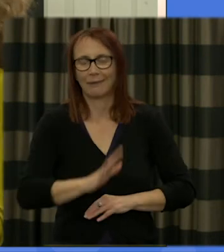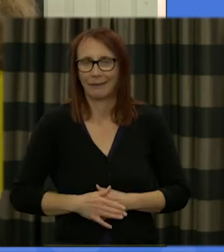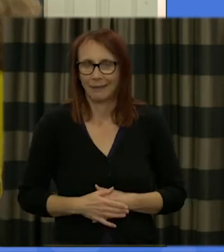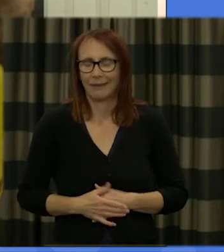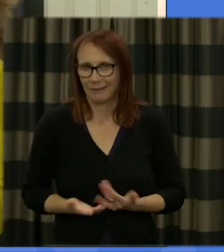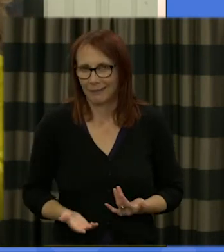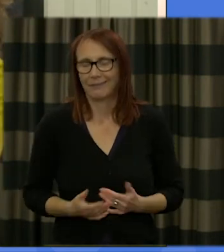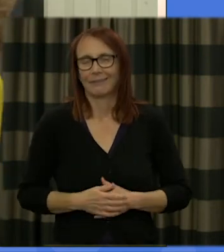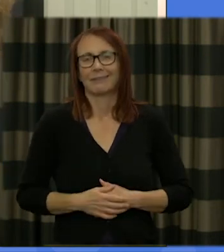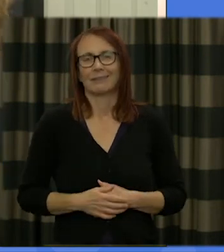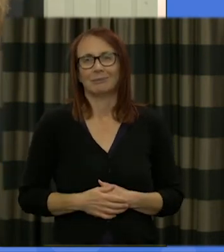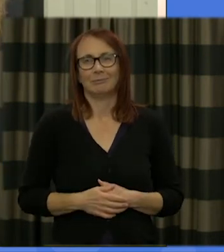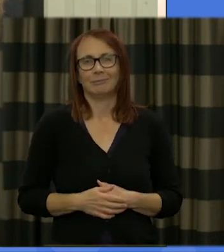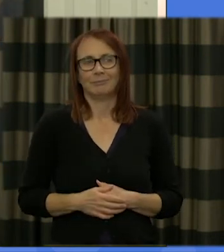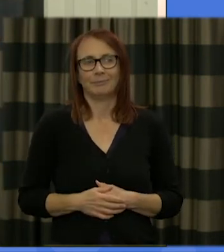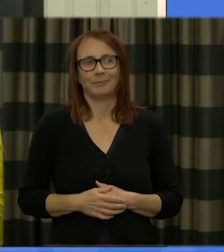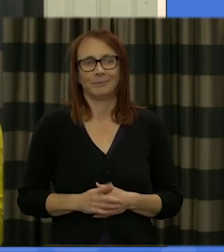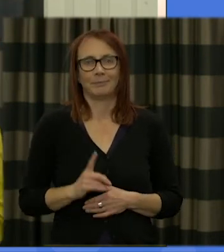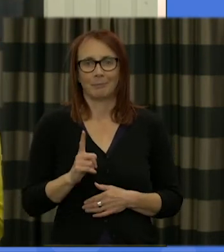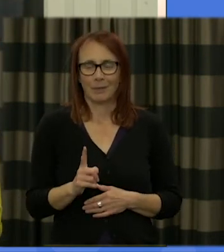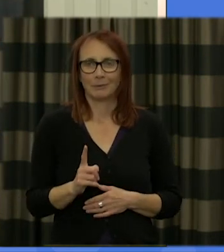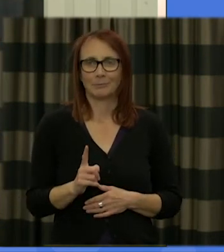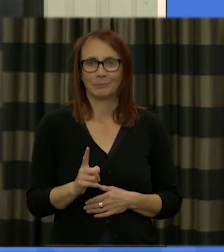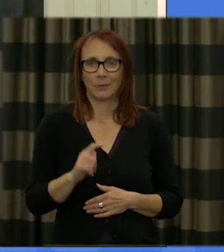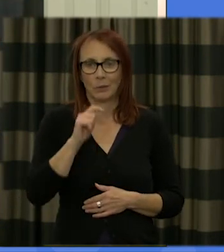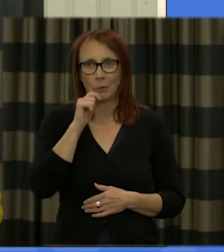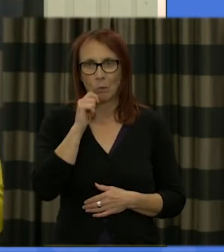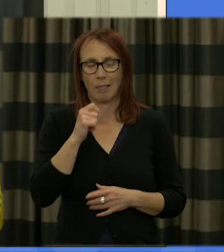but I'm just gonna practicalities I'm gonna hand over to Kelly and but I think